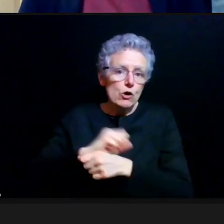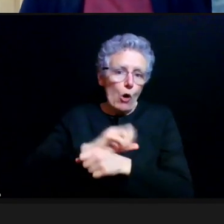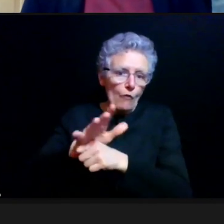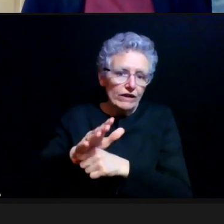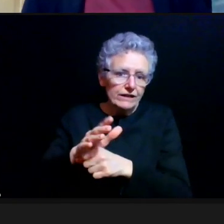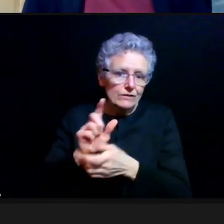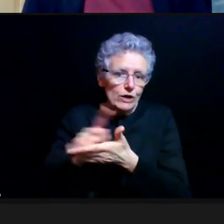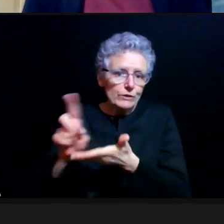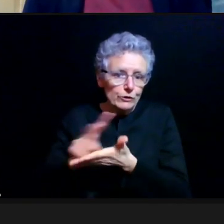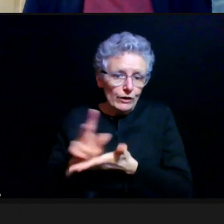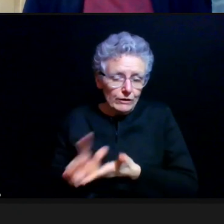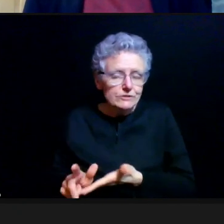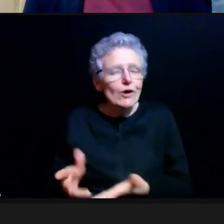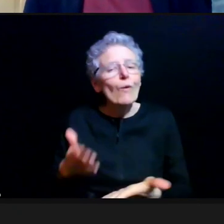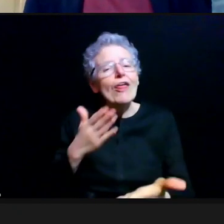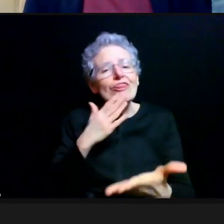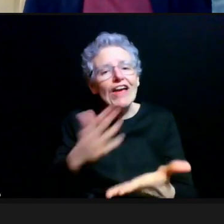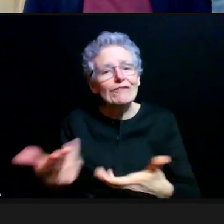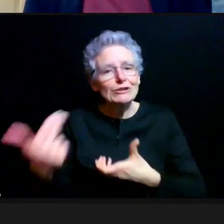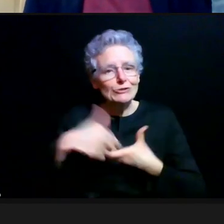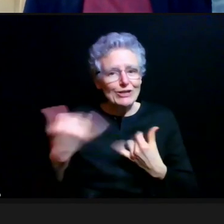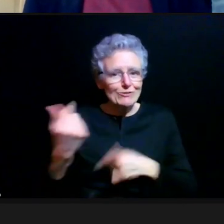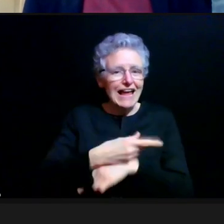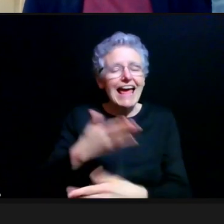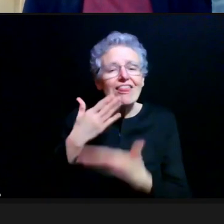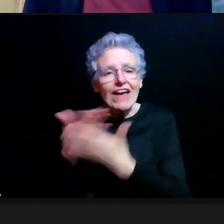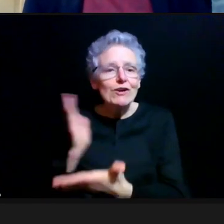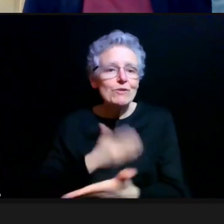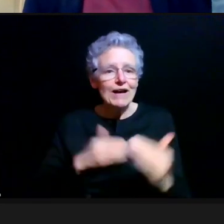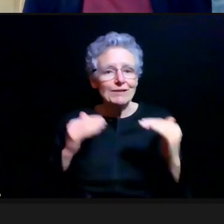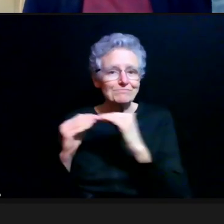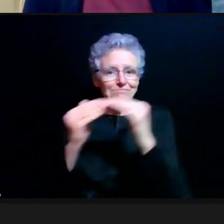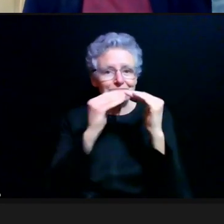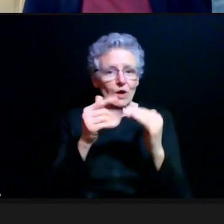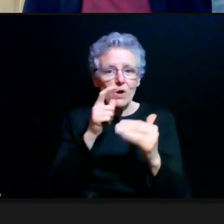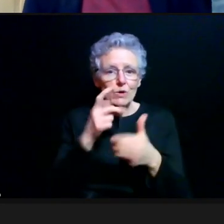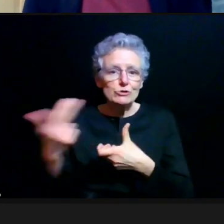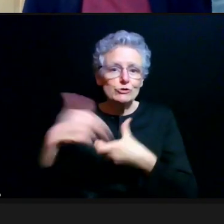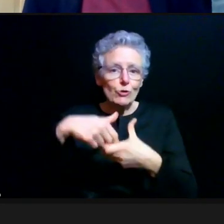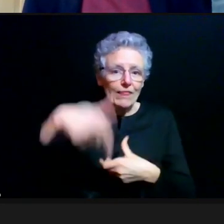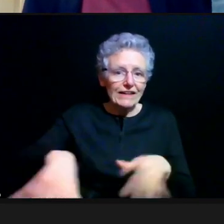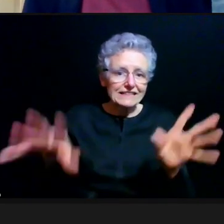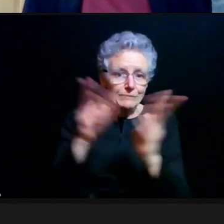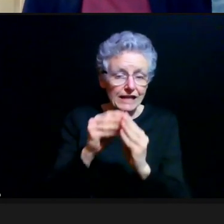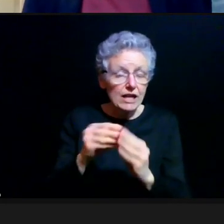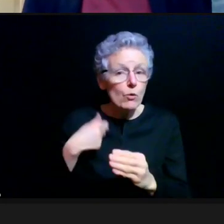and thanks to my colleagues who joined the briefing. We'll continue to look through the questions